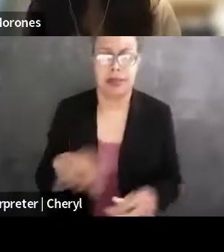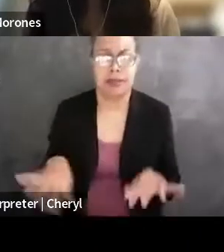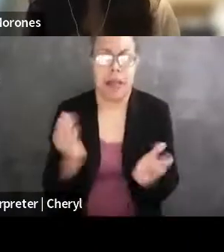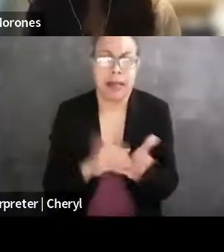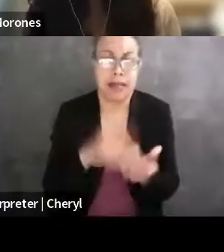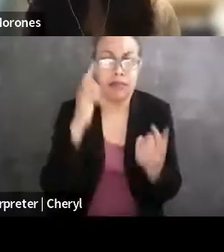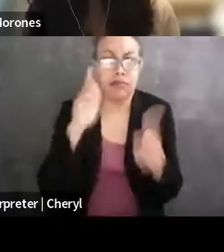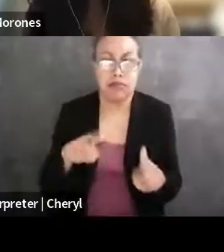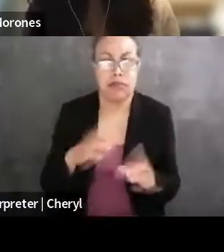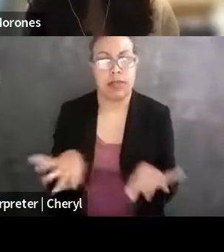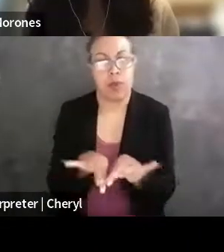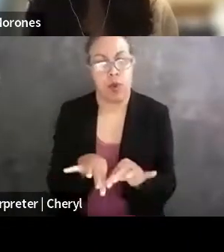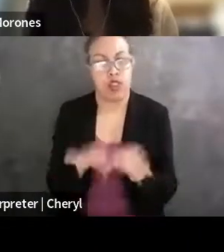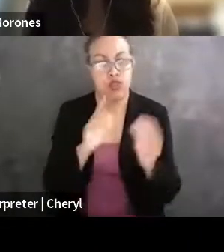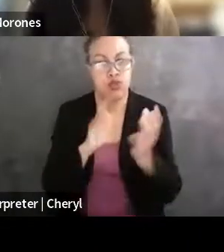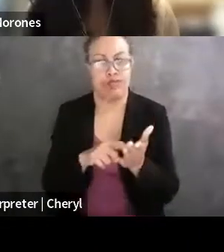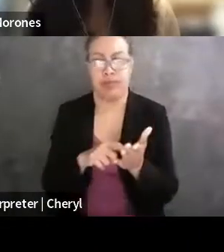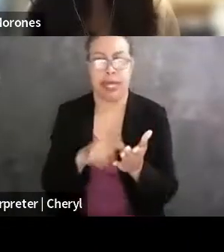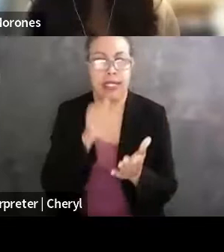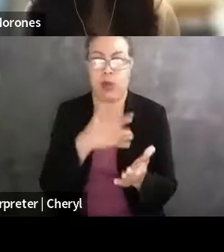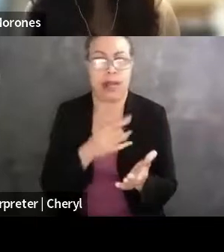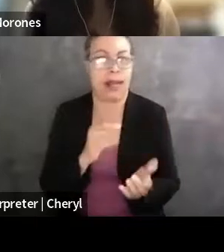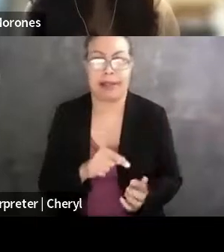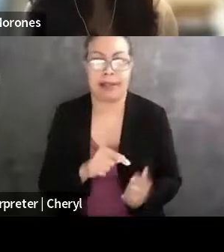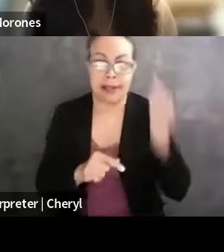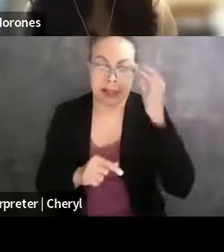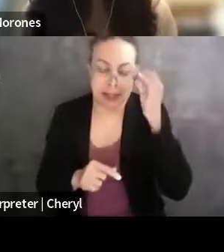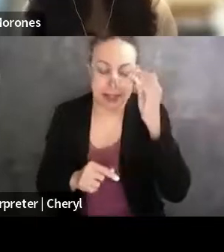or even just what you like to do less than other things is so helpful.